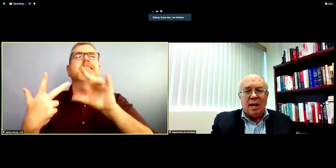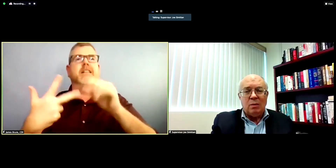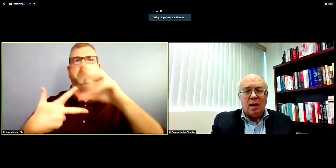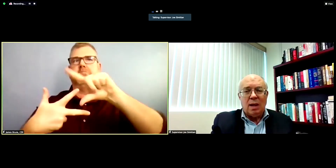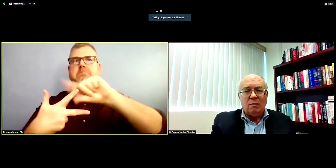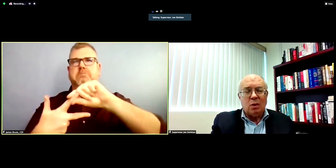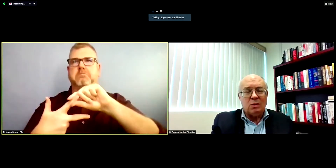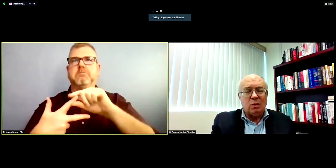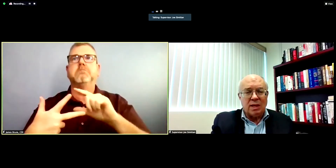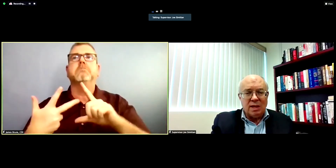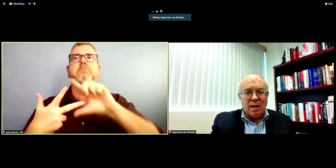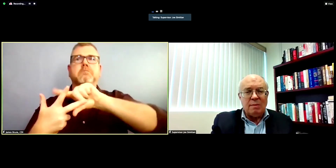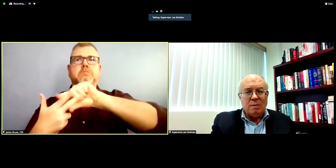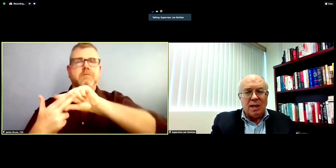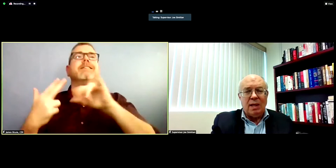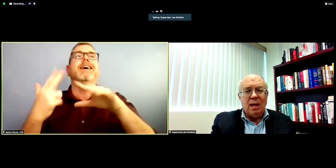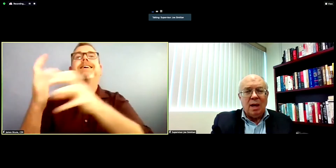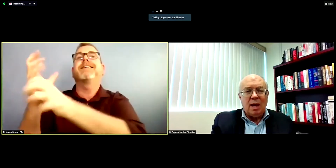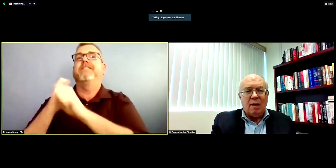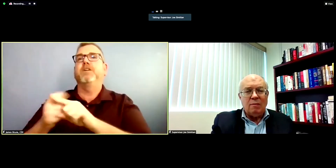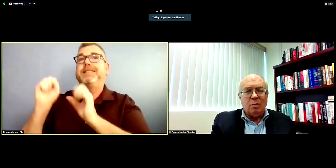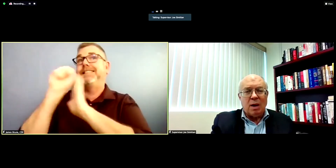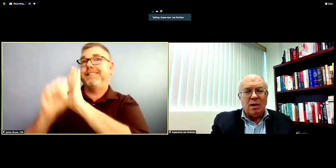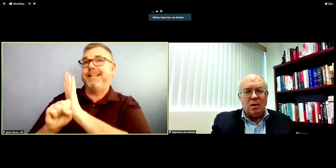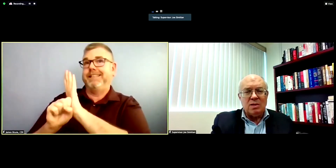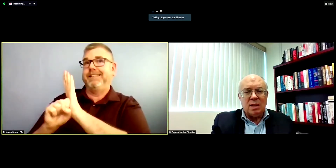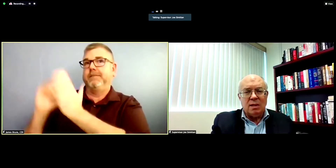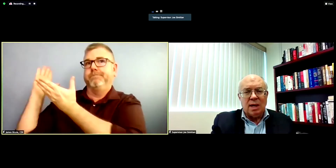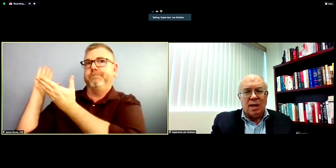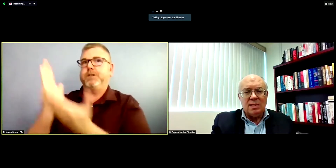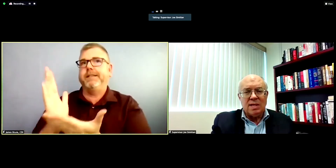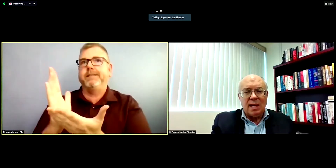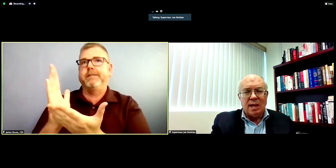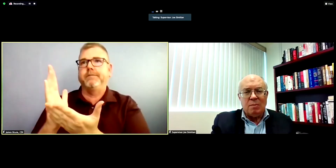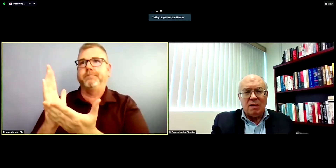and of course, we're looking to them to be full partners and standing up their